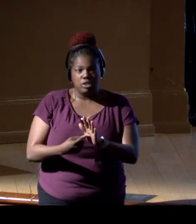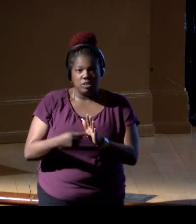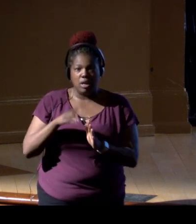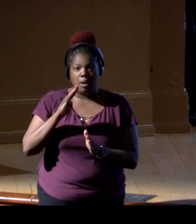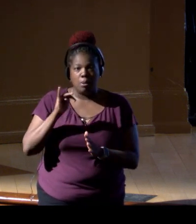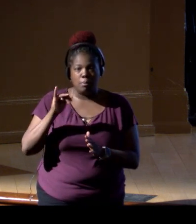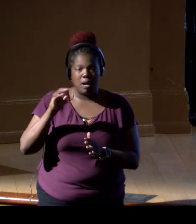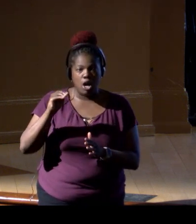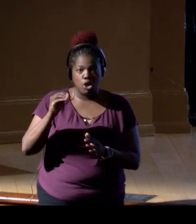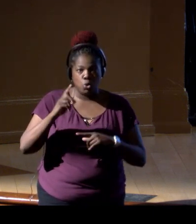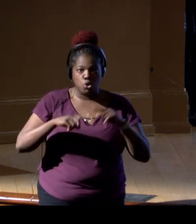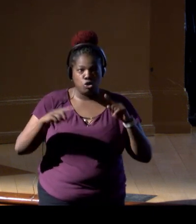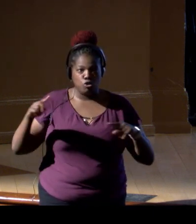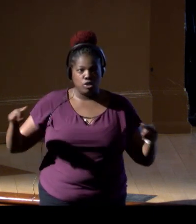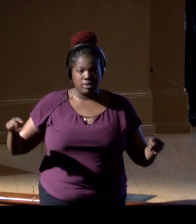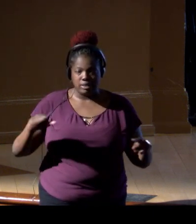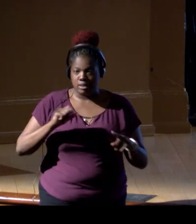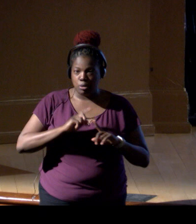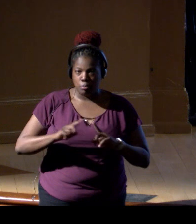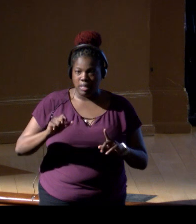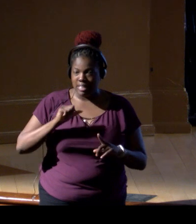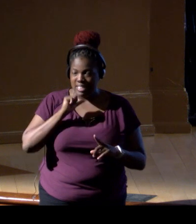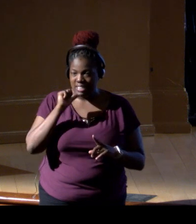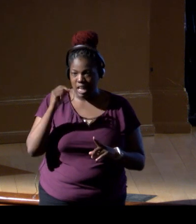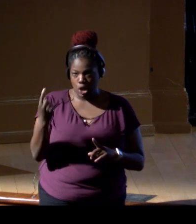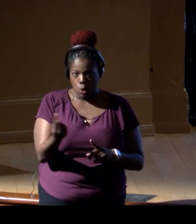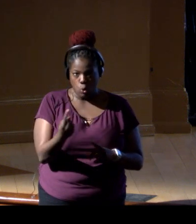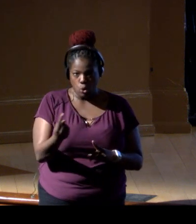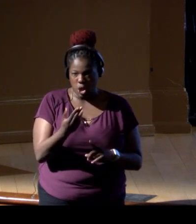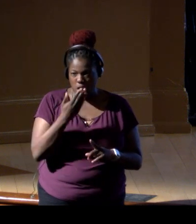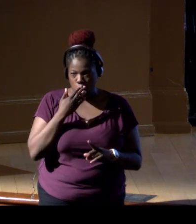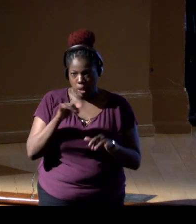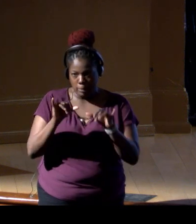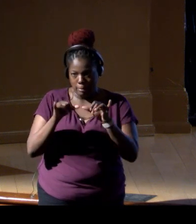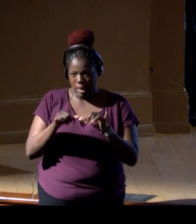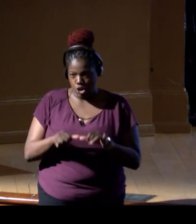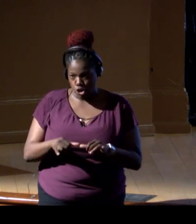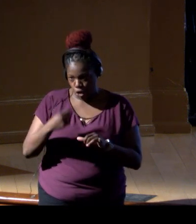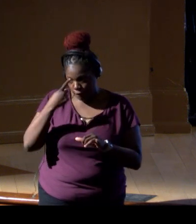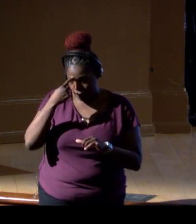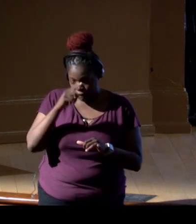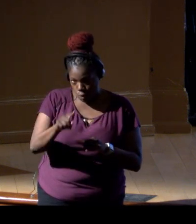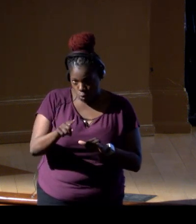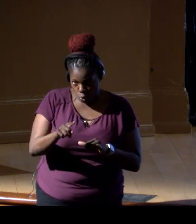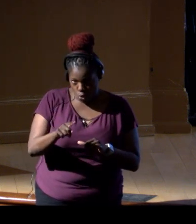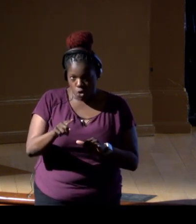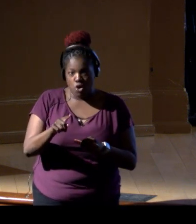but it is not alone. It is not a good metric for the condition of a place.